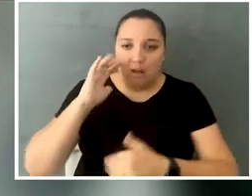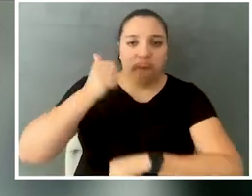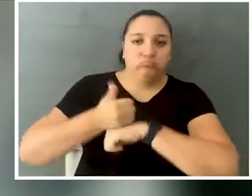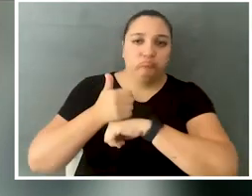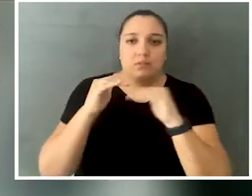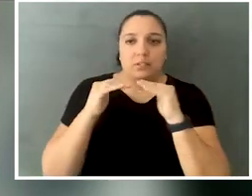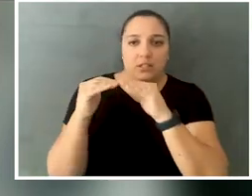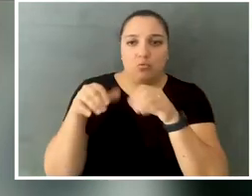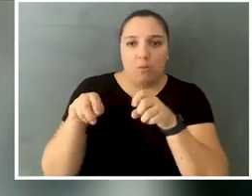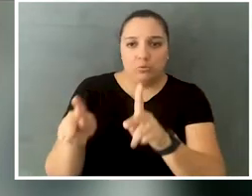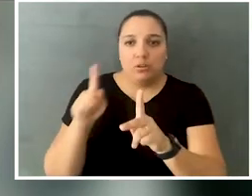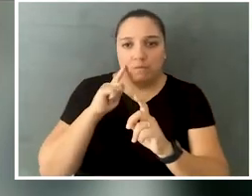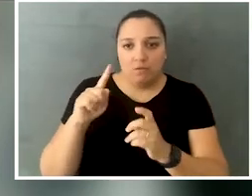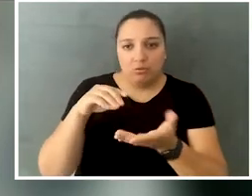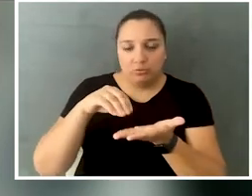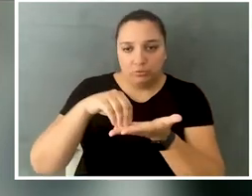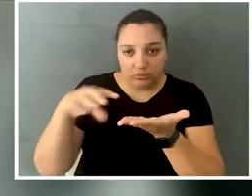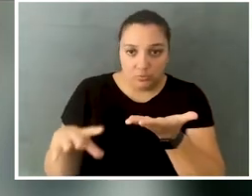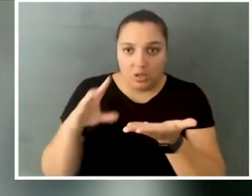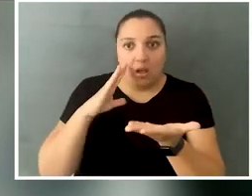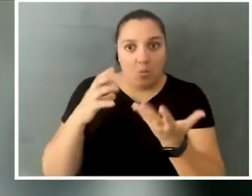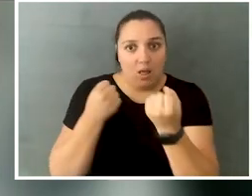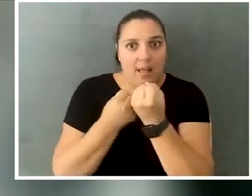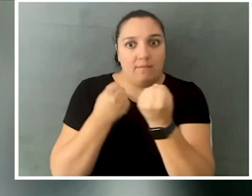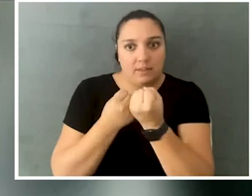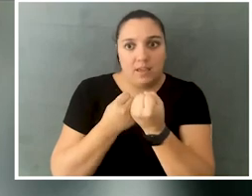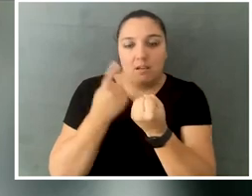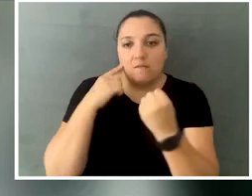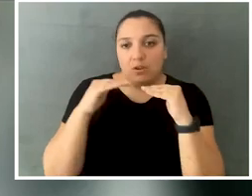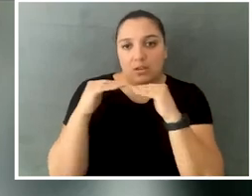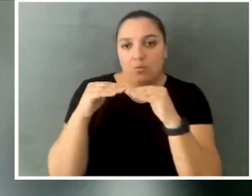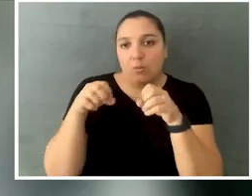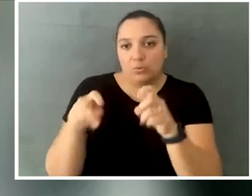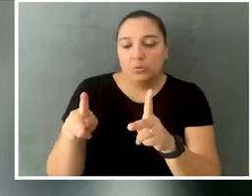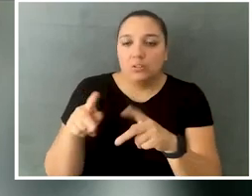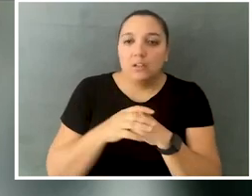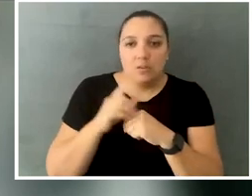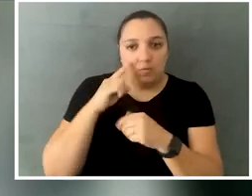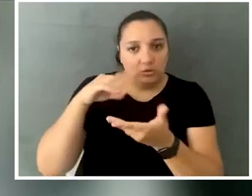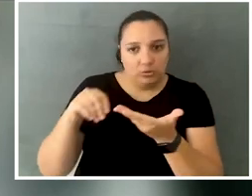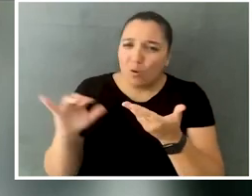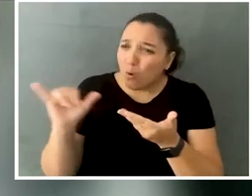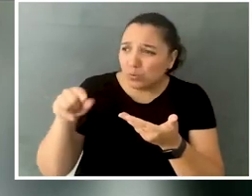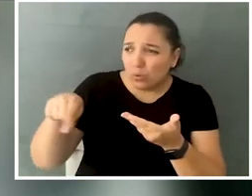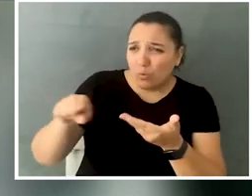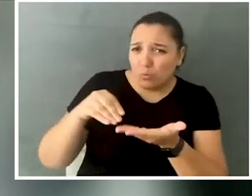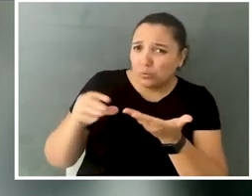Equal Opportunities for Students to advocate for the rights of students with disabilities and just marginalized students in general to tell their stories